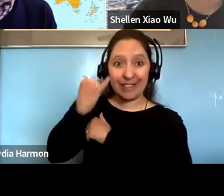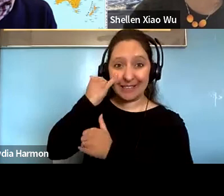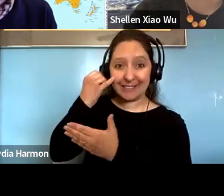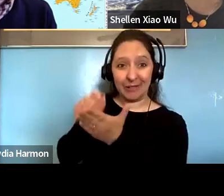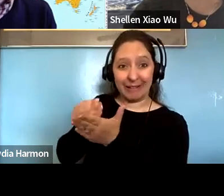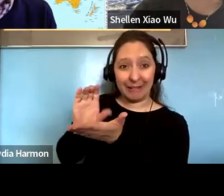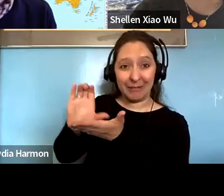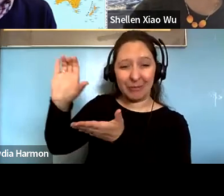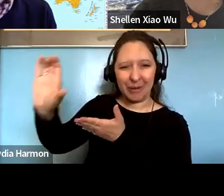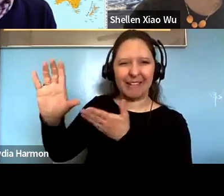Timothy Gill: makes sense, so.